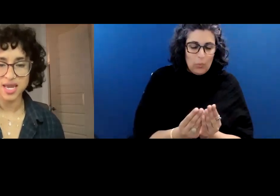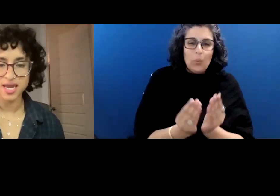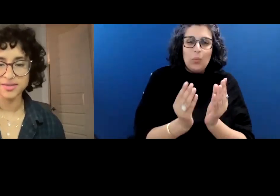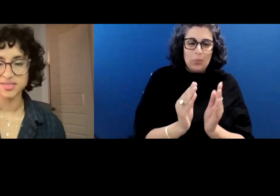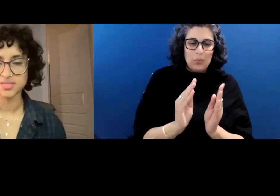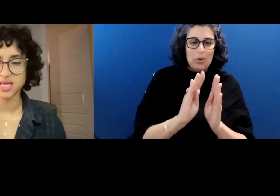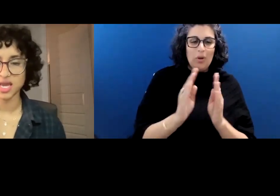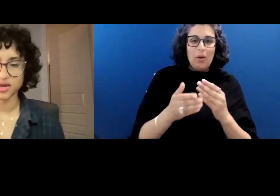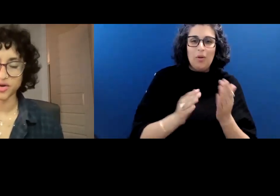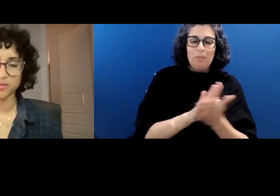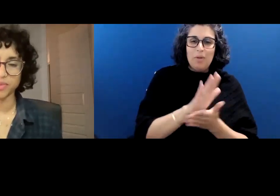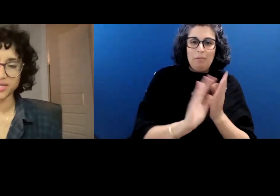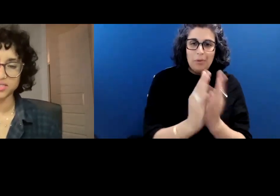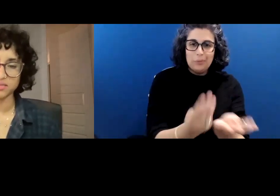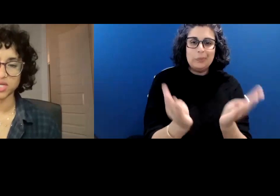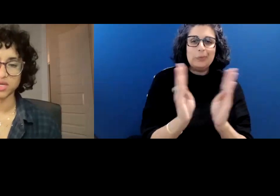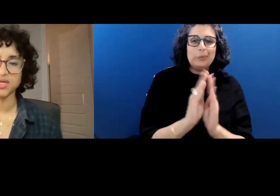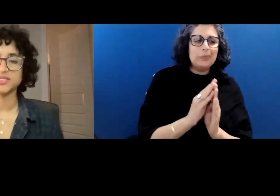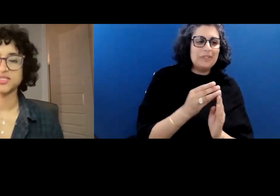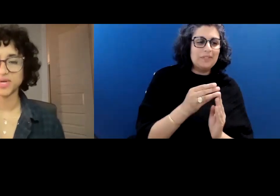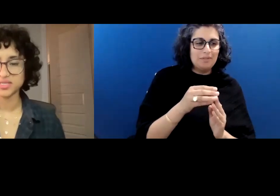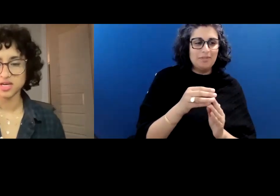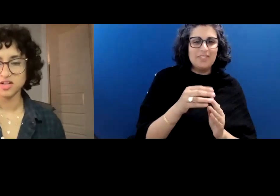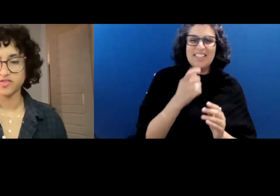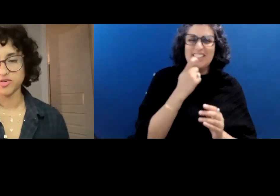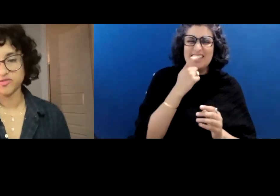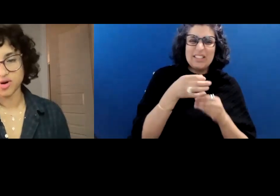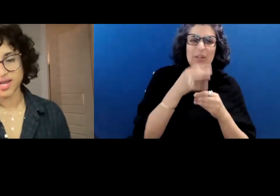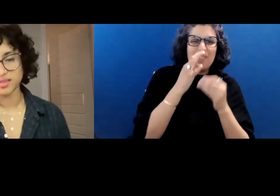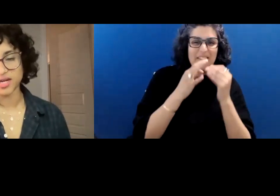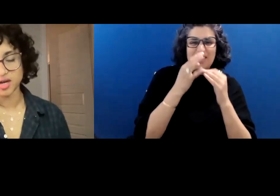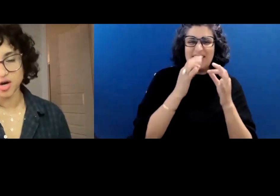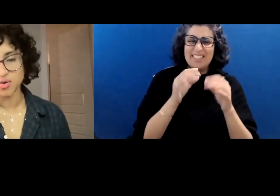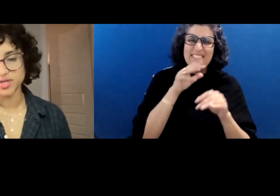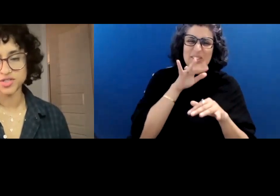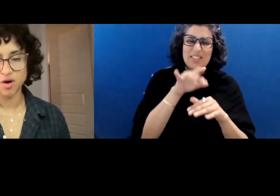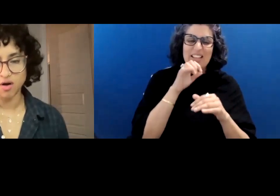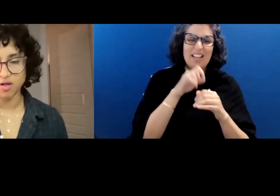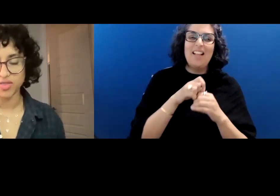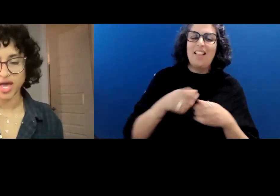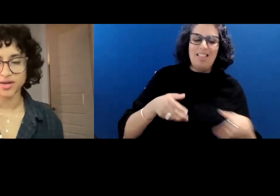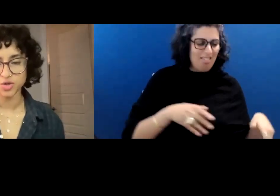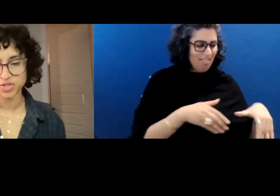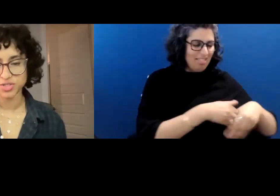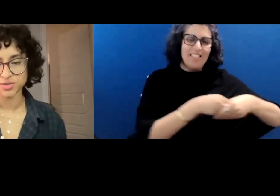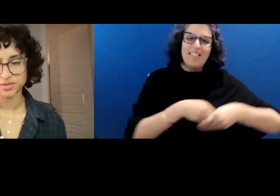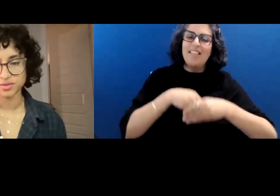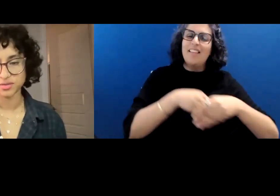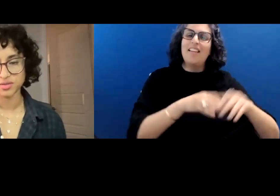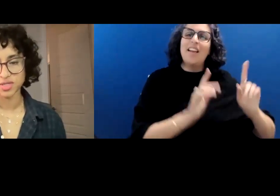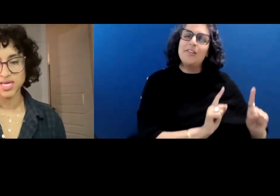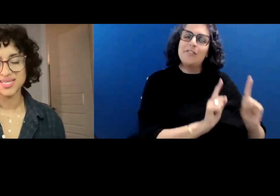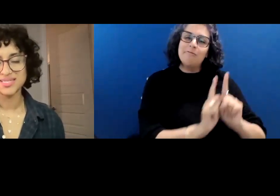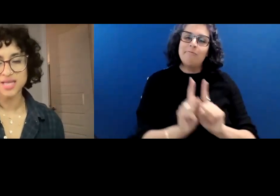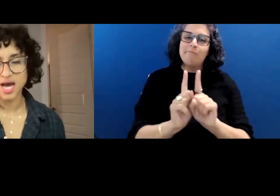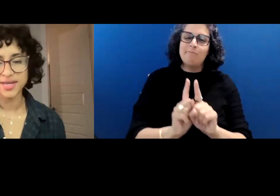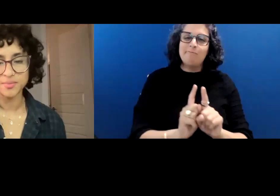His hand is the anchor binding me to myself before I let go, into all that ocean.